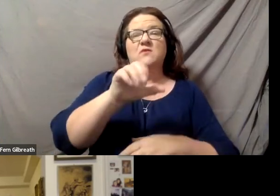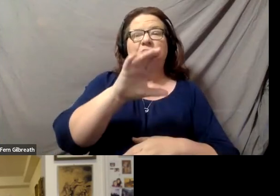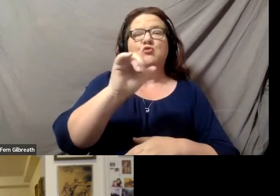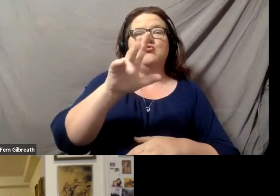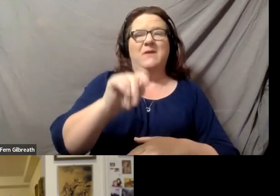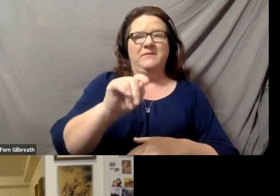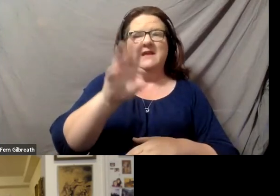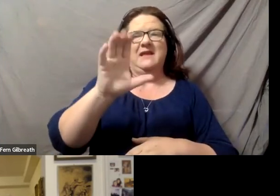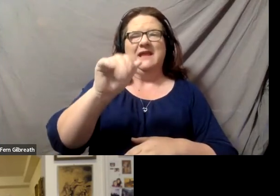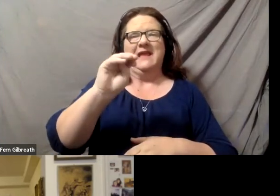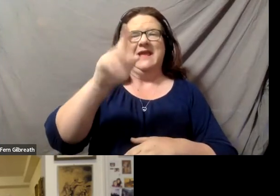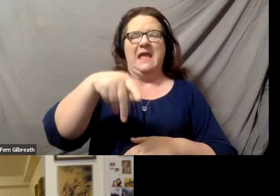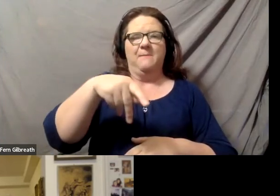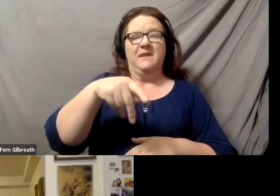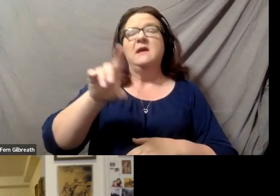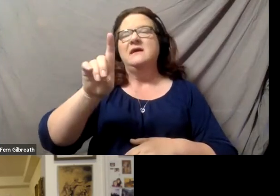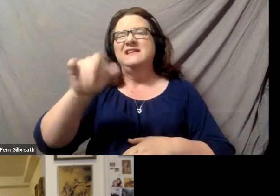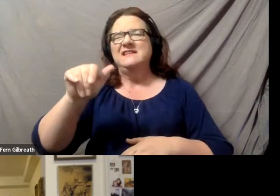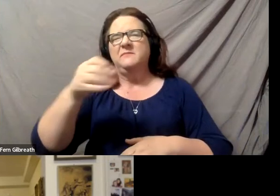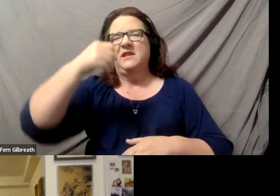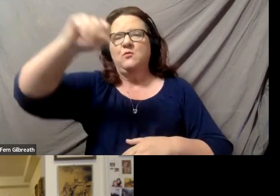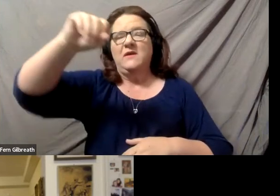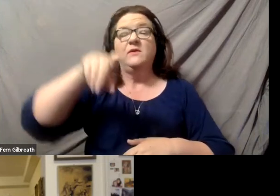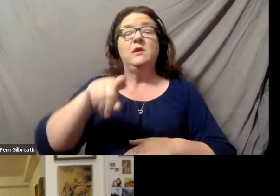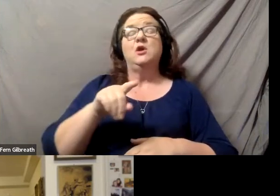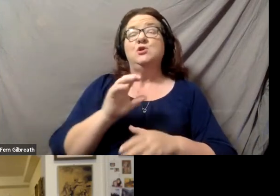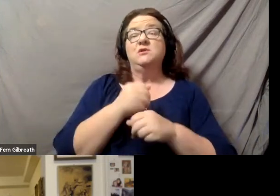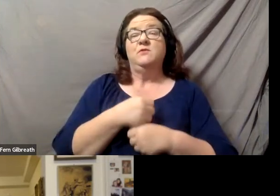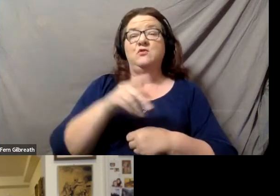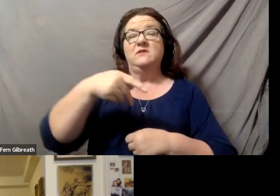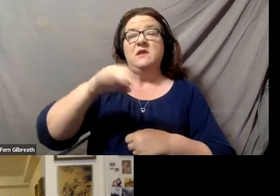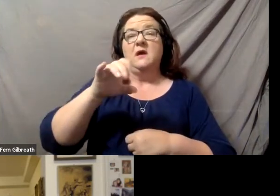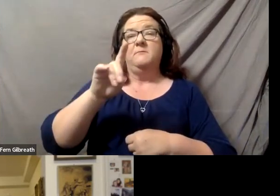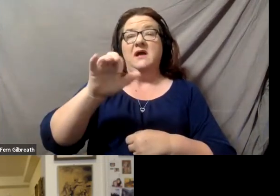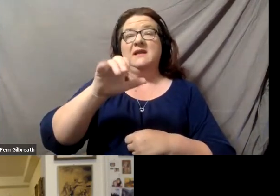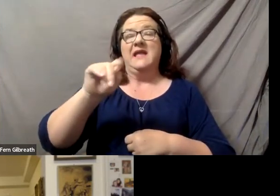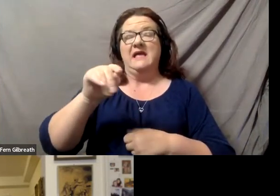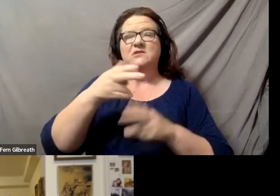Judy produces a podcast called "The Heumann Perspective," and that features a variety